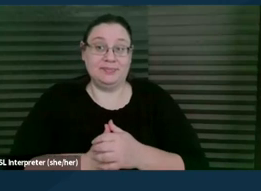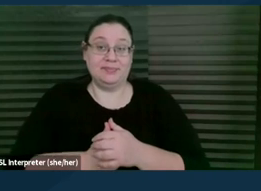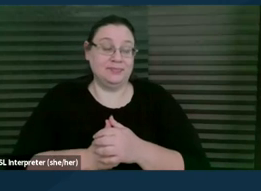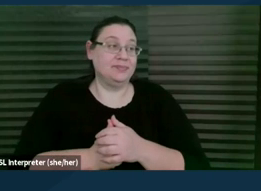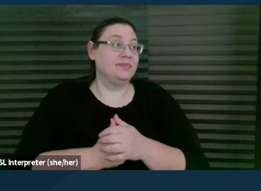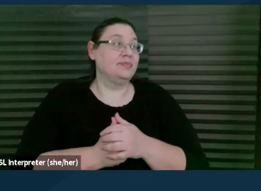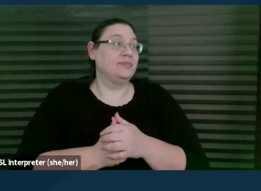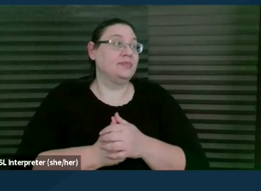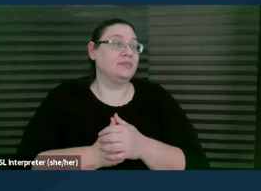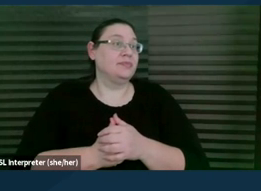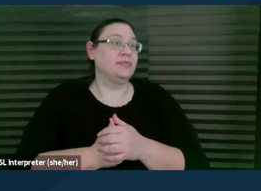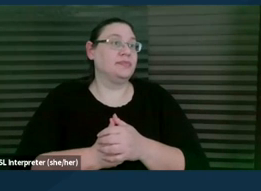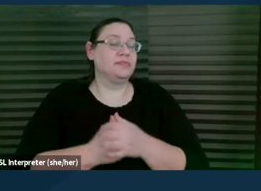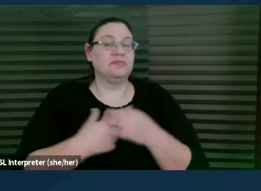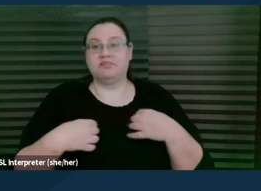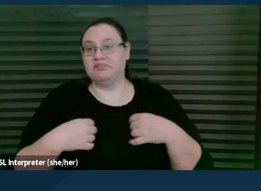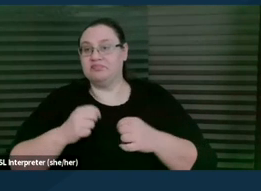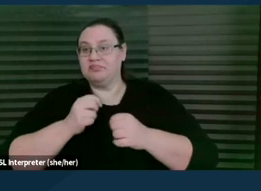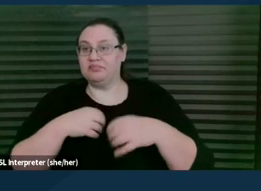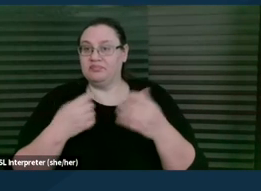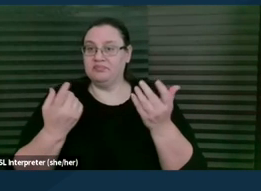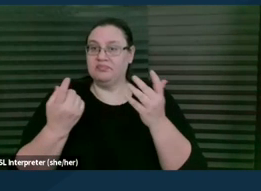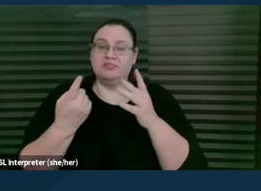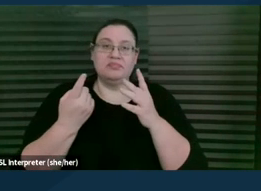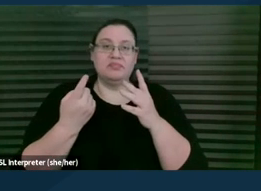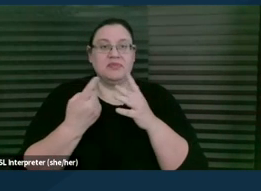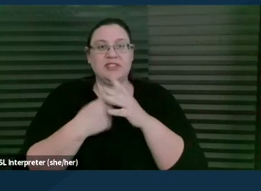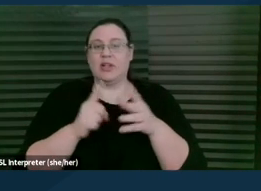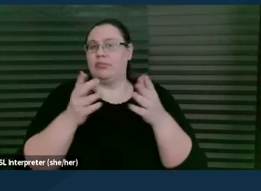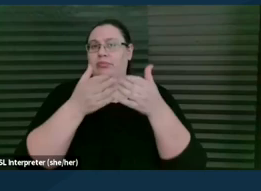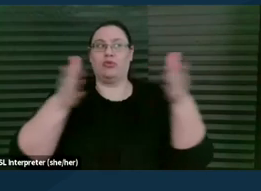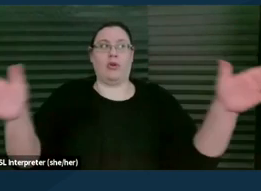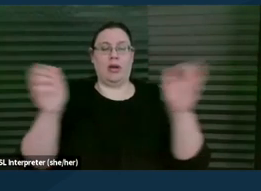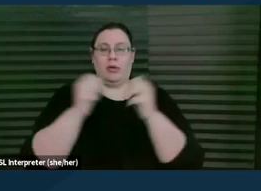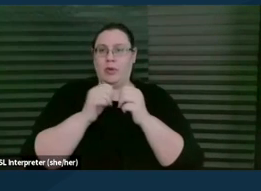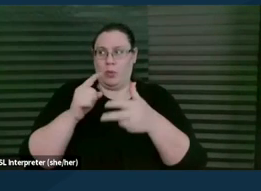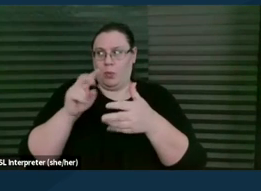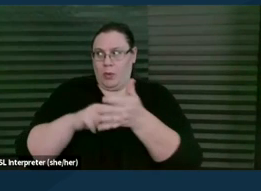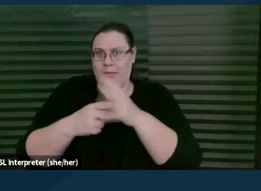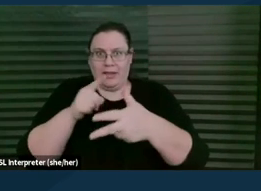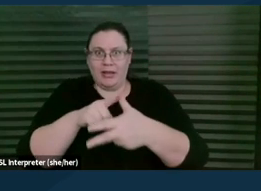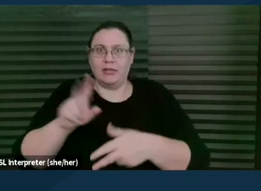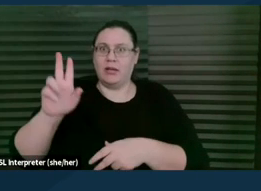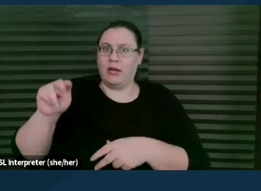We're gonna kind of start off very broad with what even is the unauthorized practice of law? To be completely honest with you,